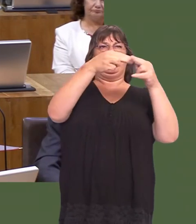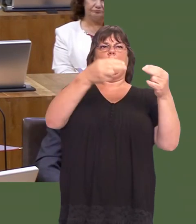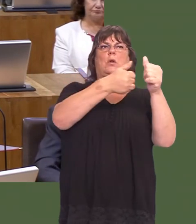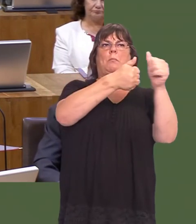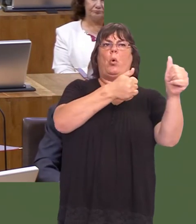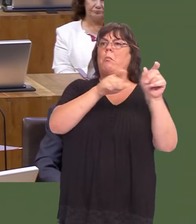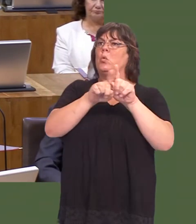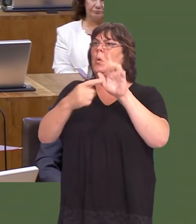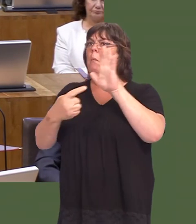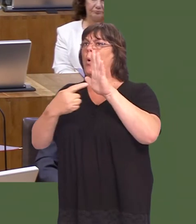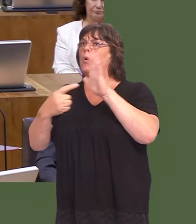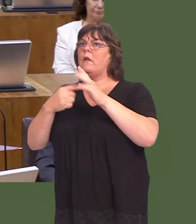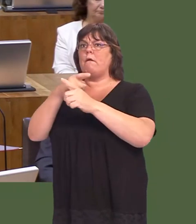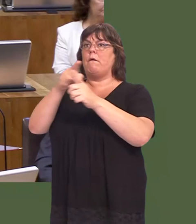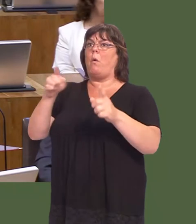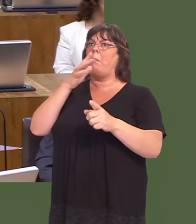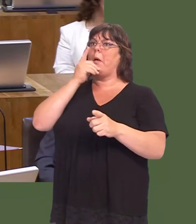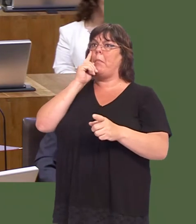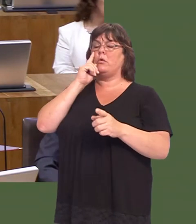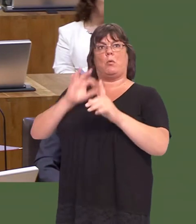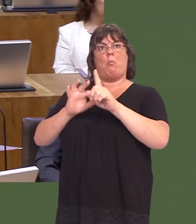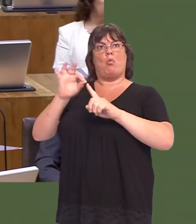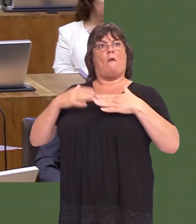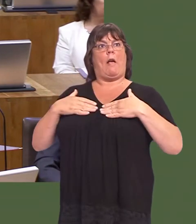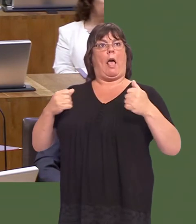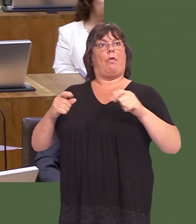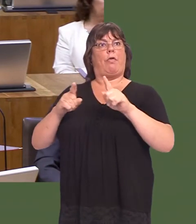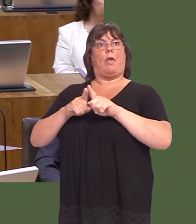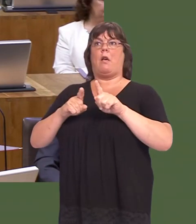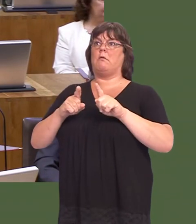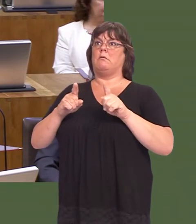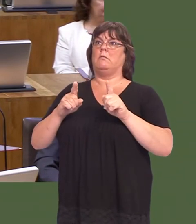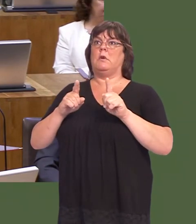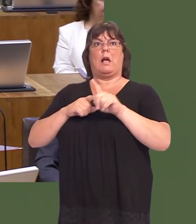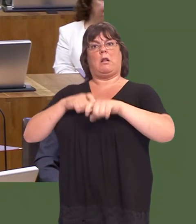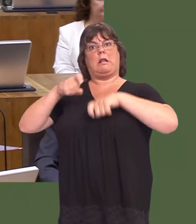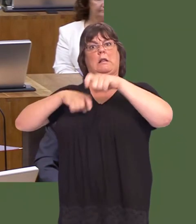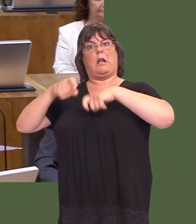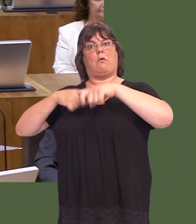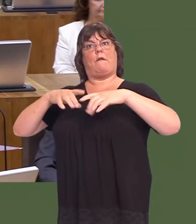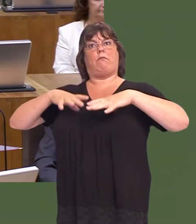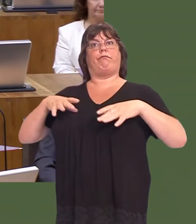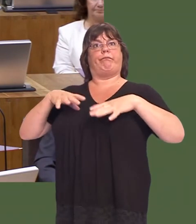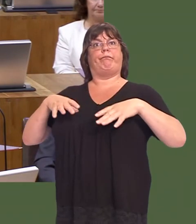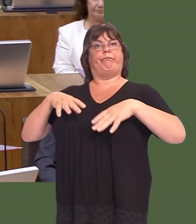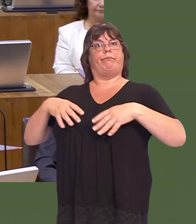at international level, but is a hugely important activity in terms of improving peopleís health when they are cycling for recreation.